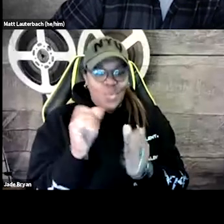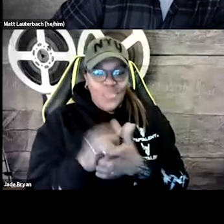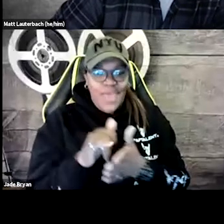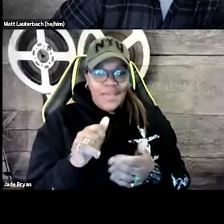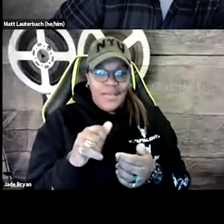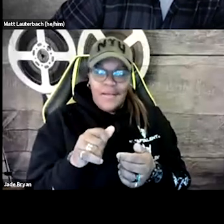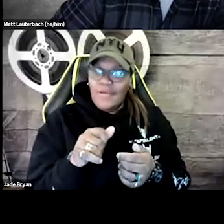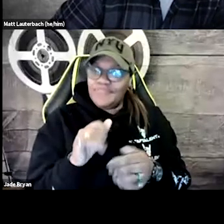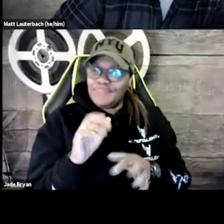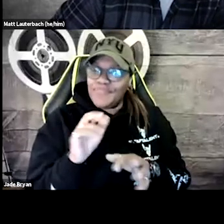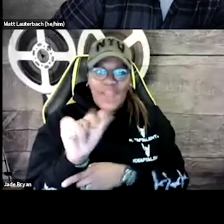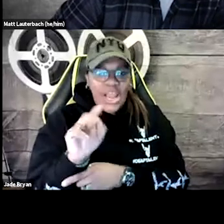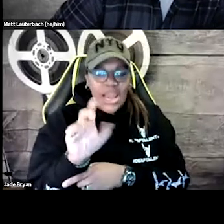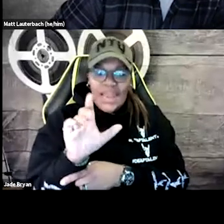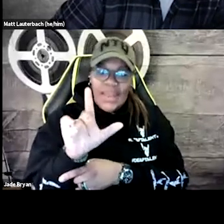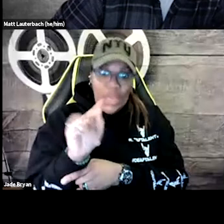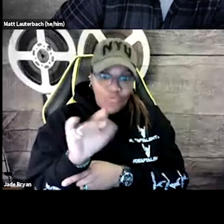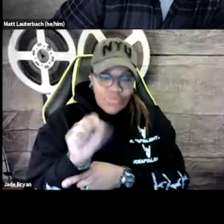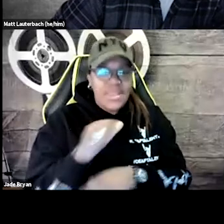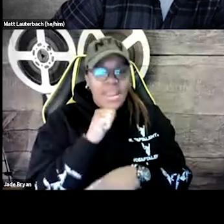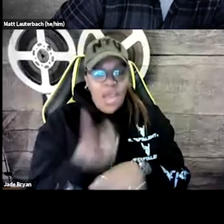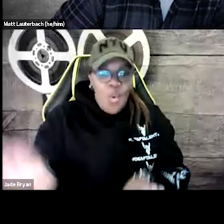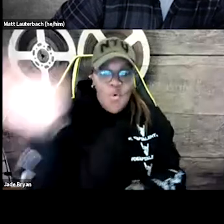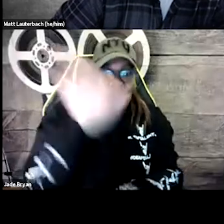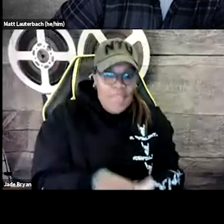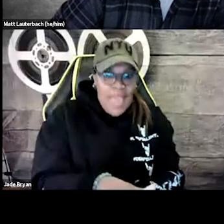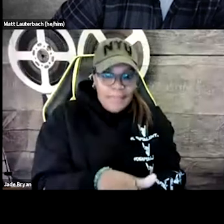We had to do a little bit of tweaking to determine the priority